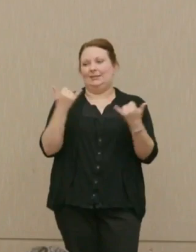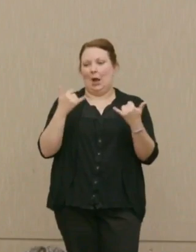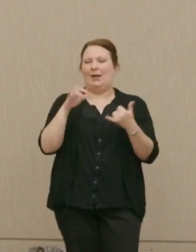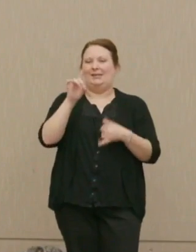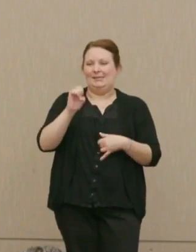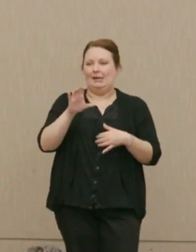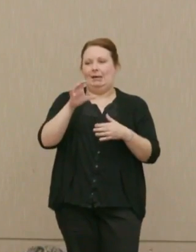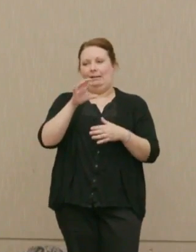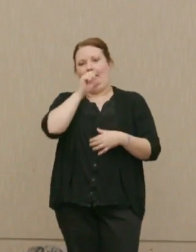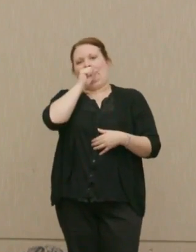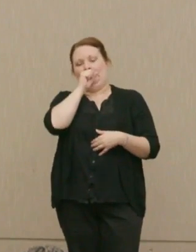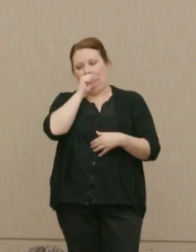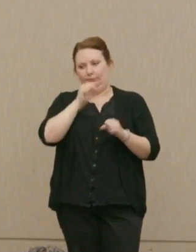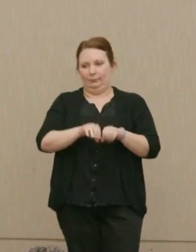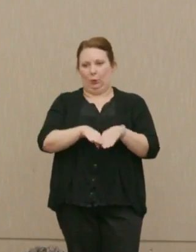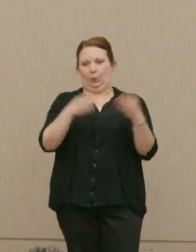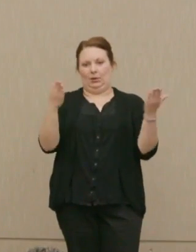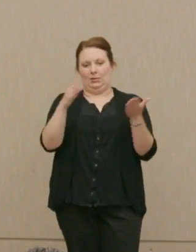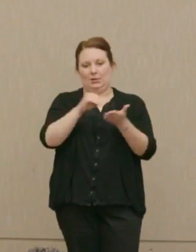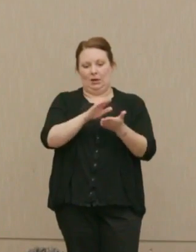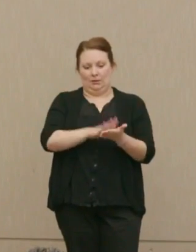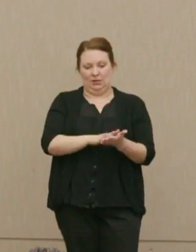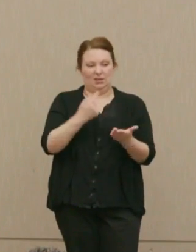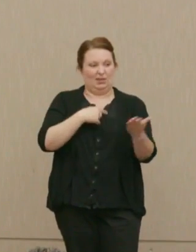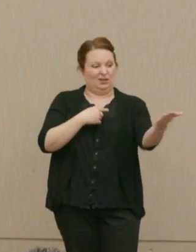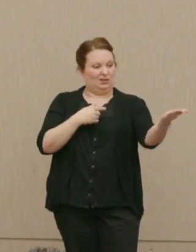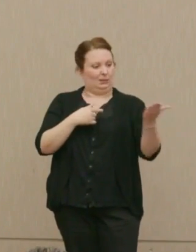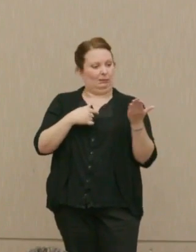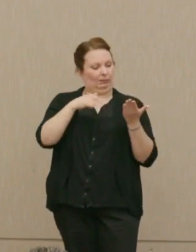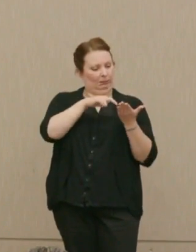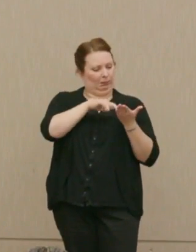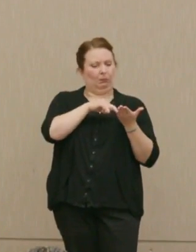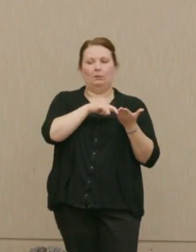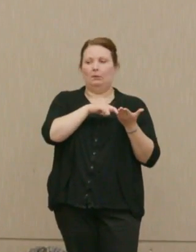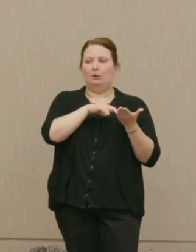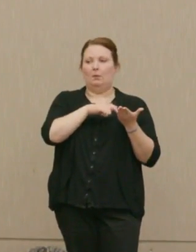had been in the Strategic Air Command sent me a declassified document that astonished